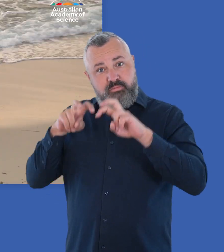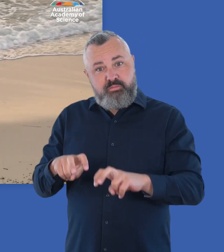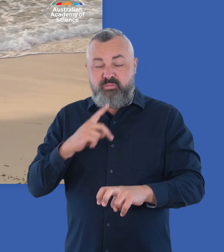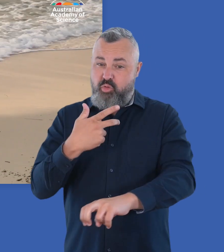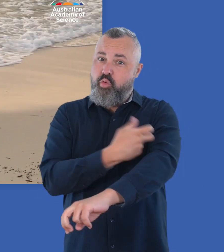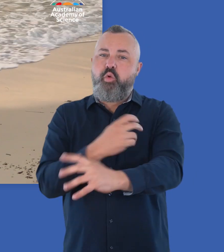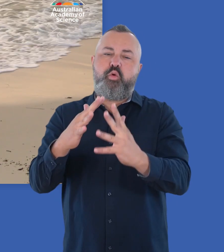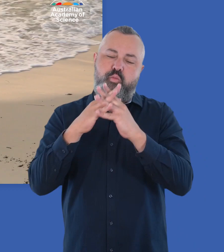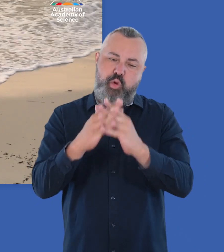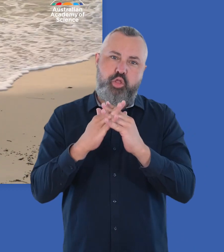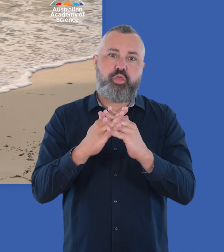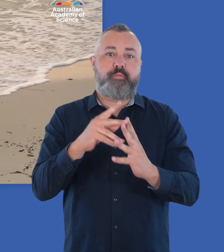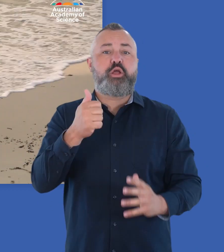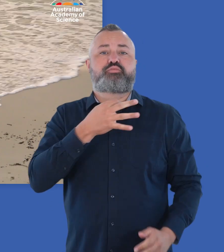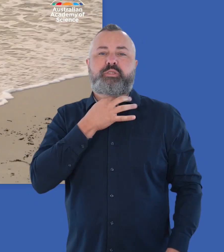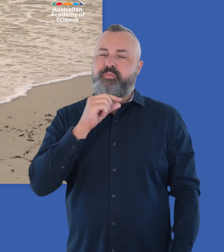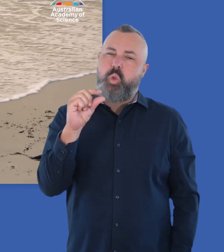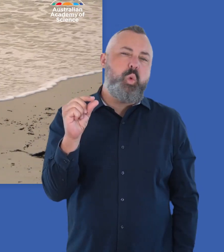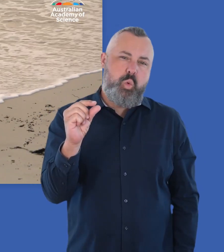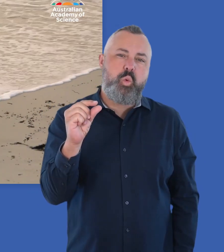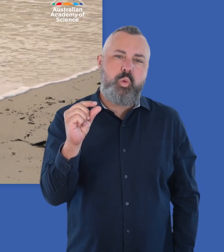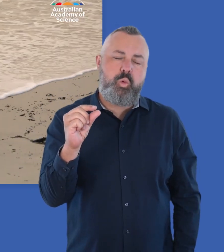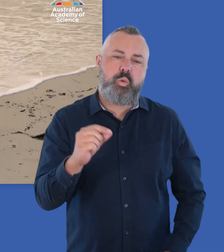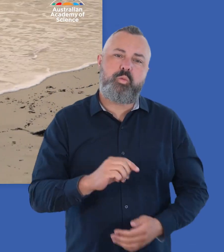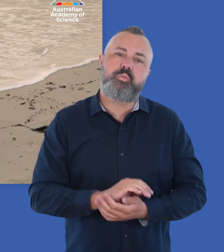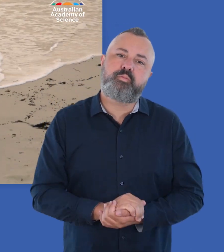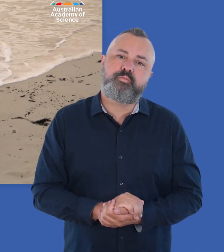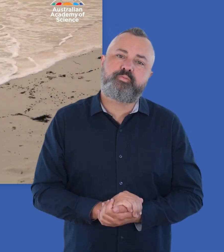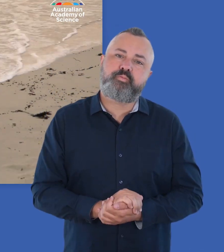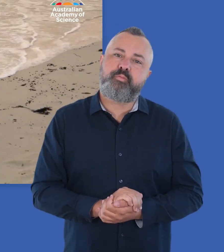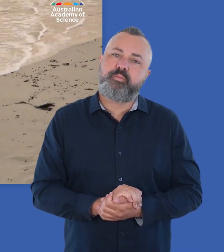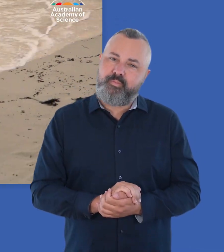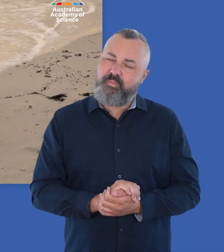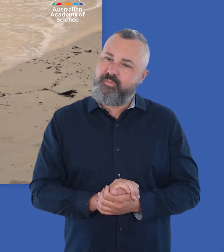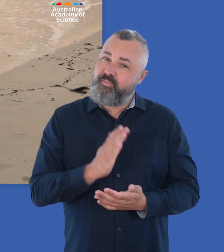The science shows the benefits of getting the jab, far outweigh the risks.